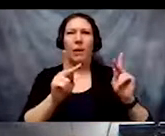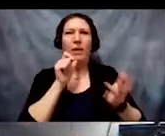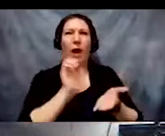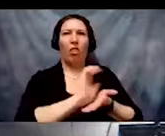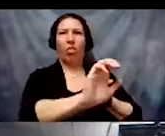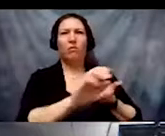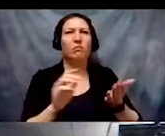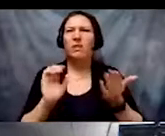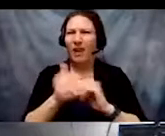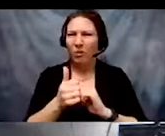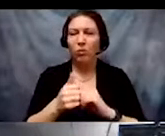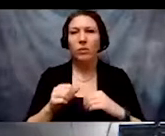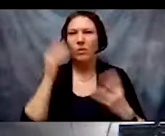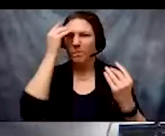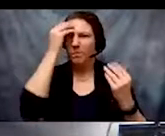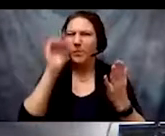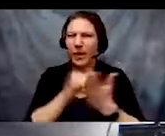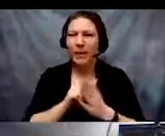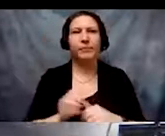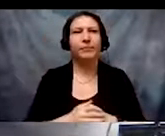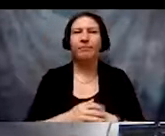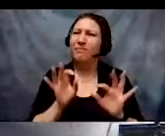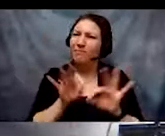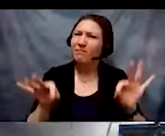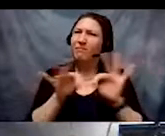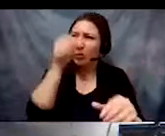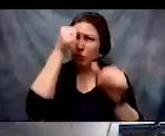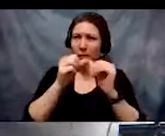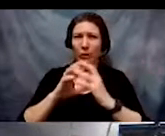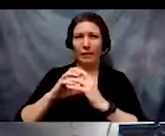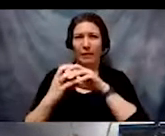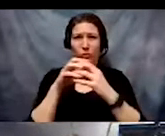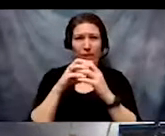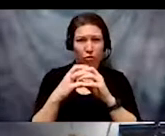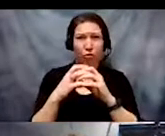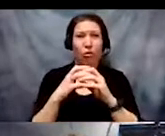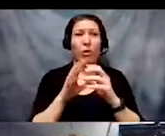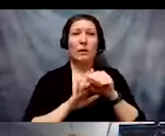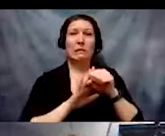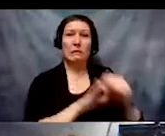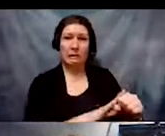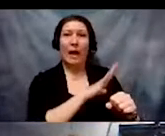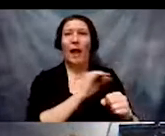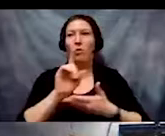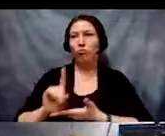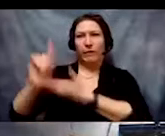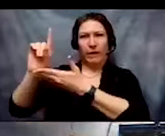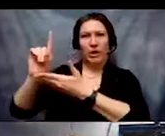need to look at the intersectional lens and the privilege detector at the same time to